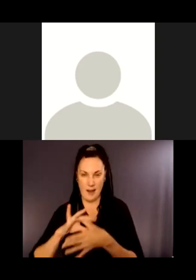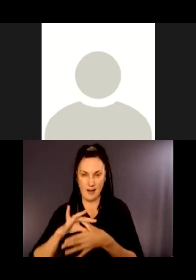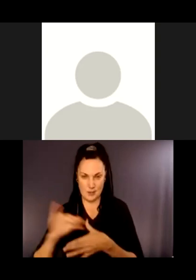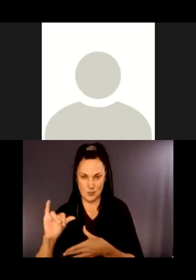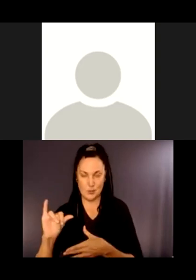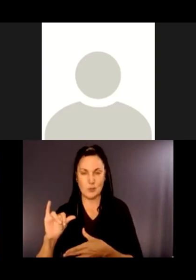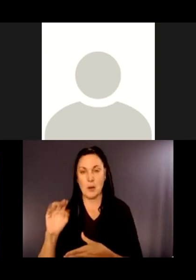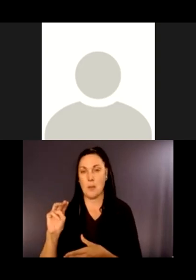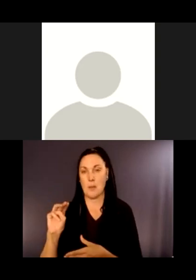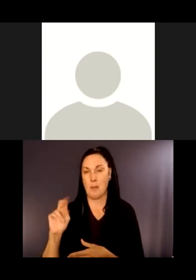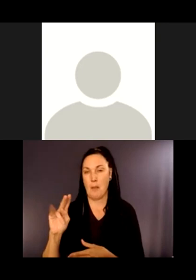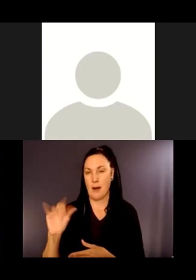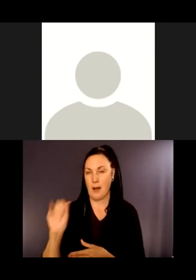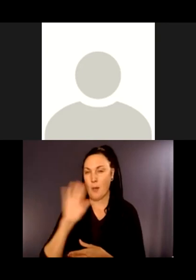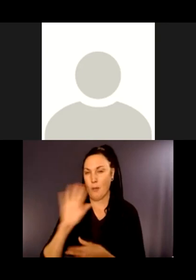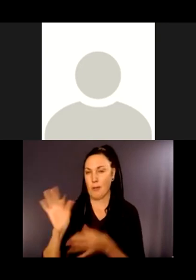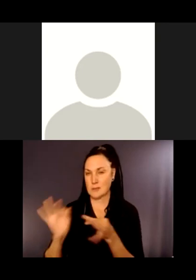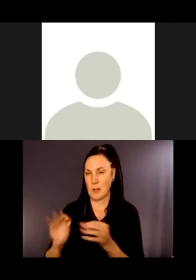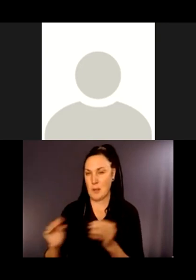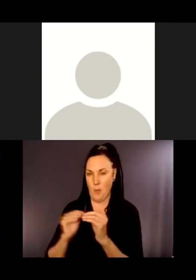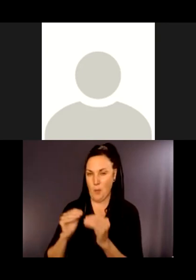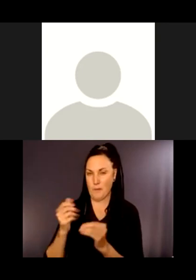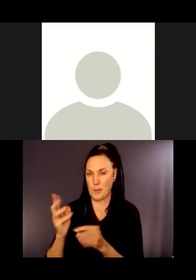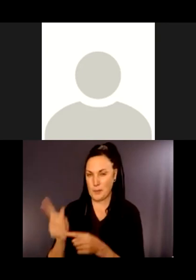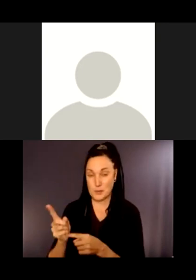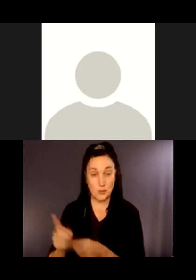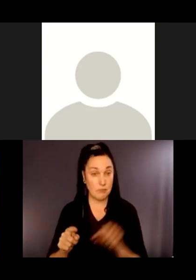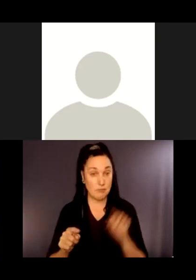So these two pictures on this slide show examples of interactive signage.